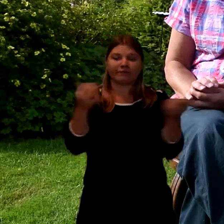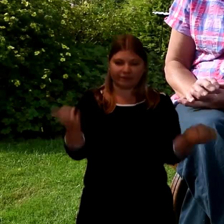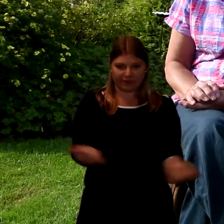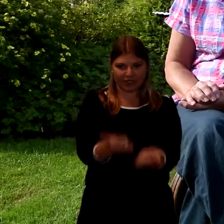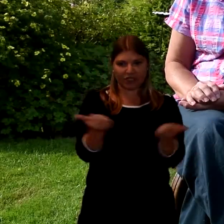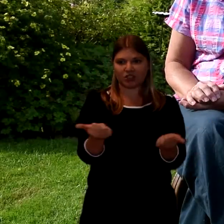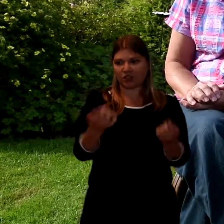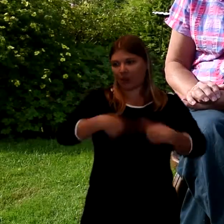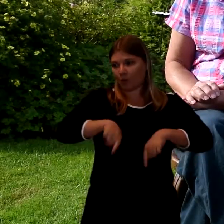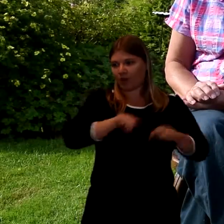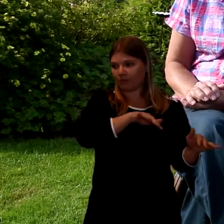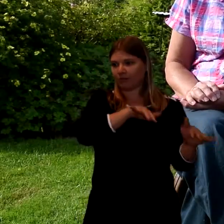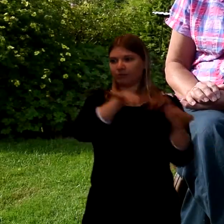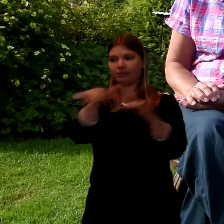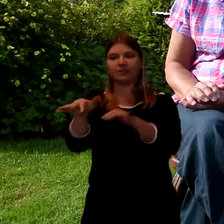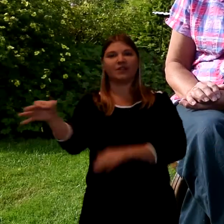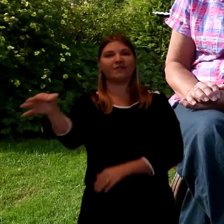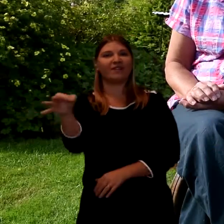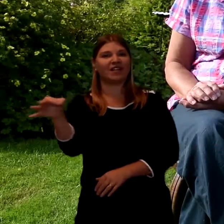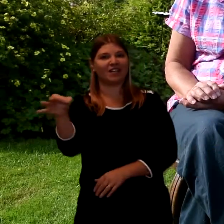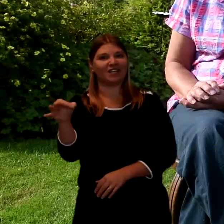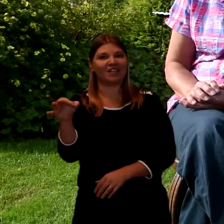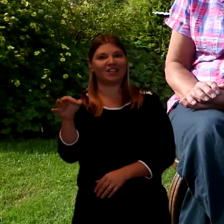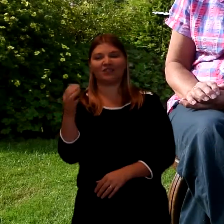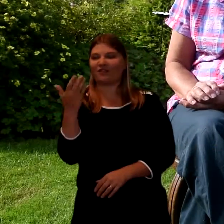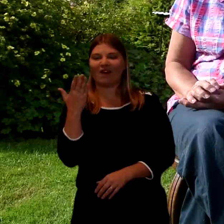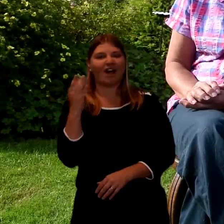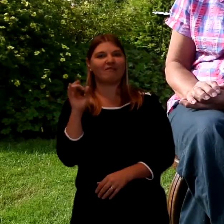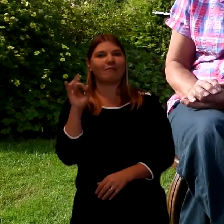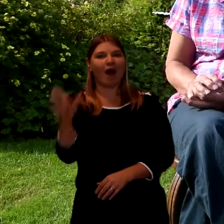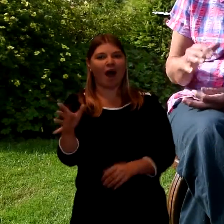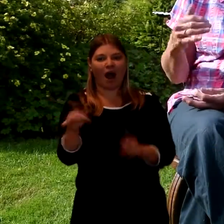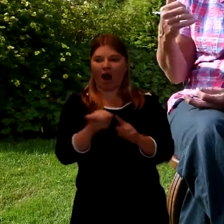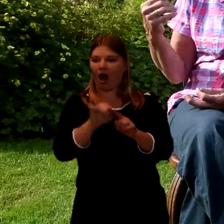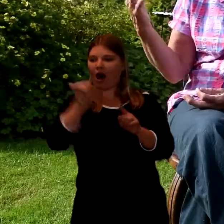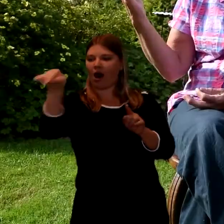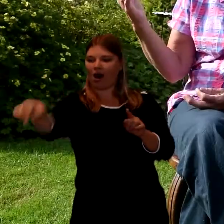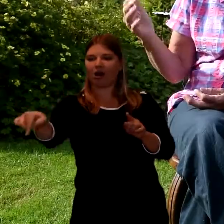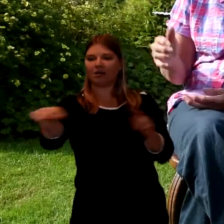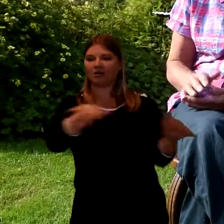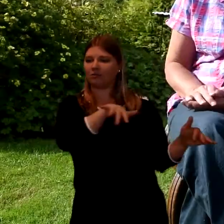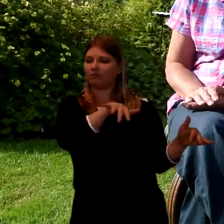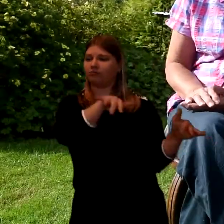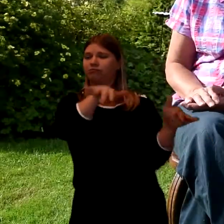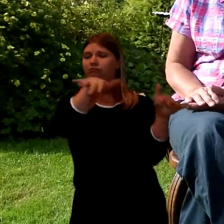which was about five miles away in a huge funeral cortège.